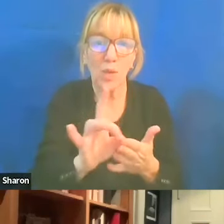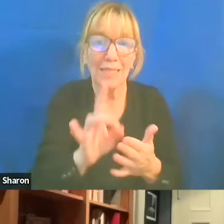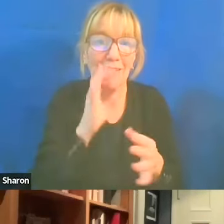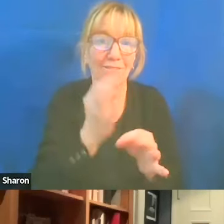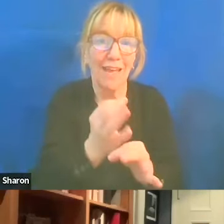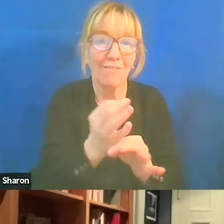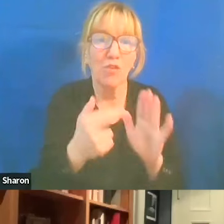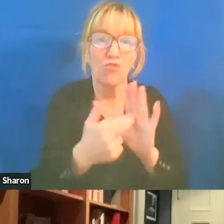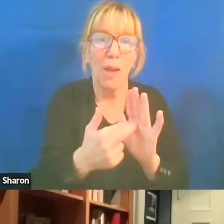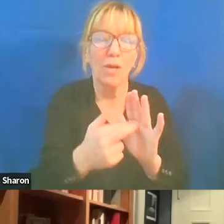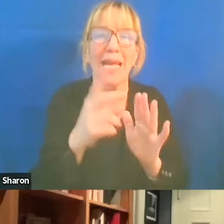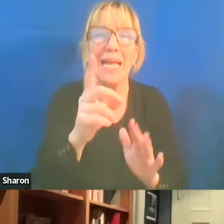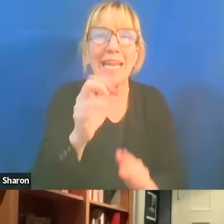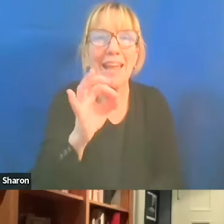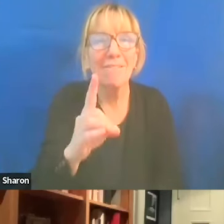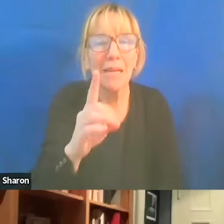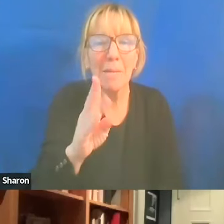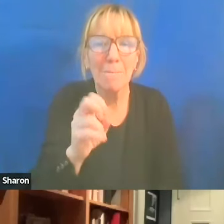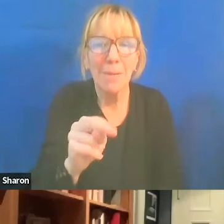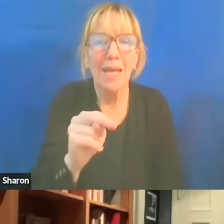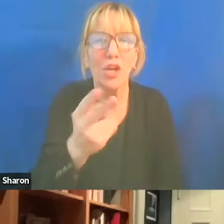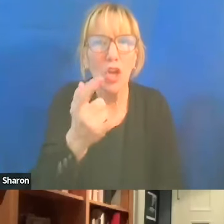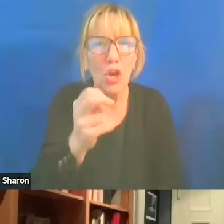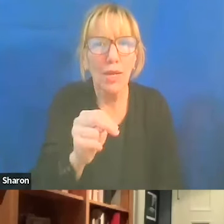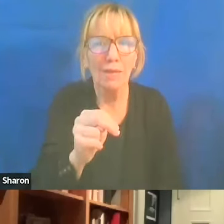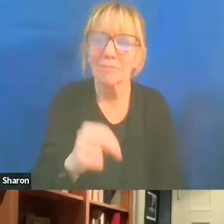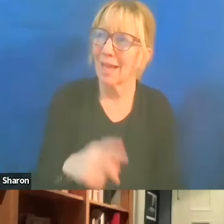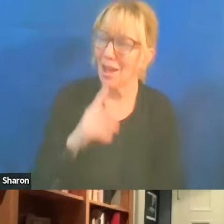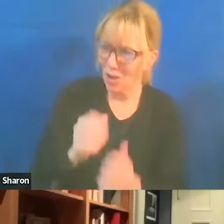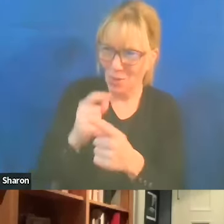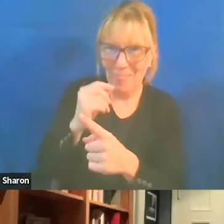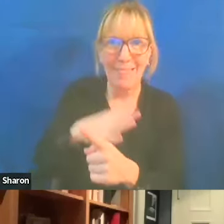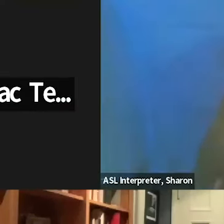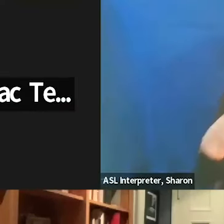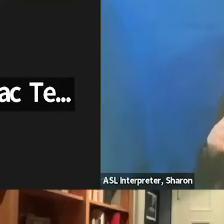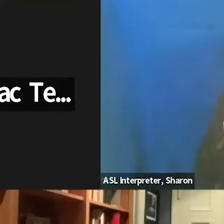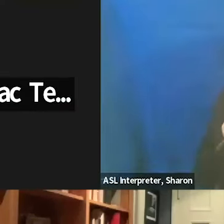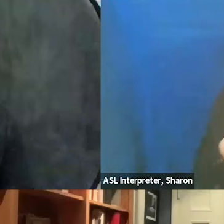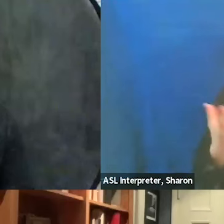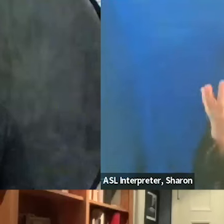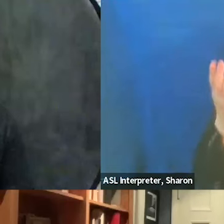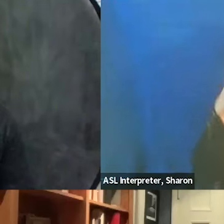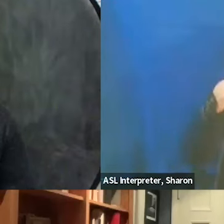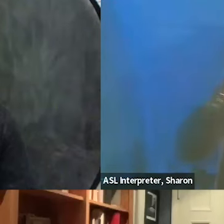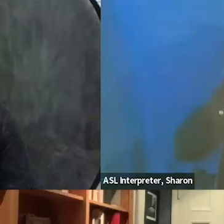she said, "You know, as strange as that was for me, it was probably stranger for my Israeli classmate,